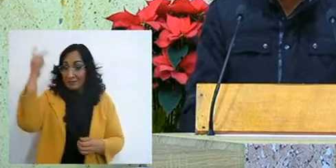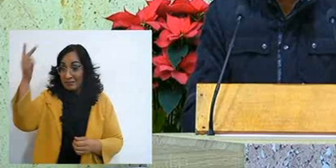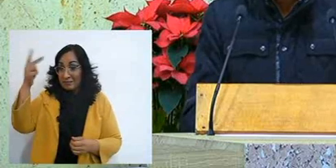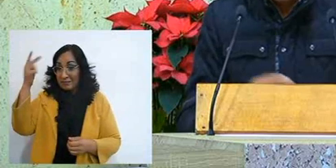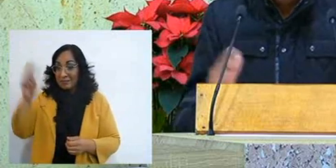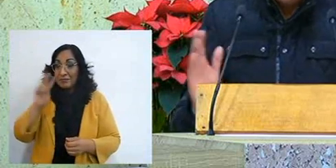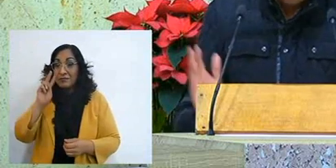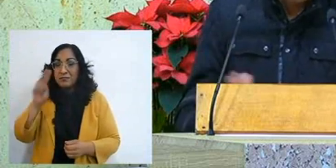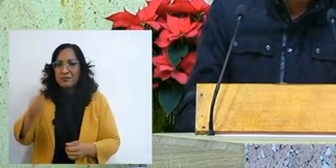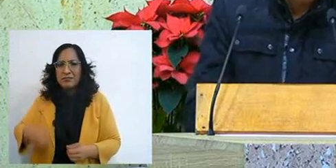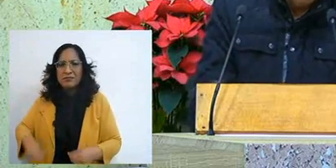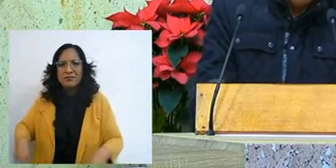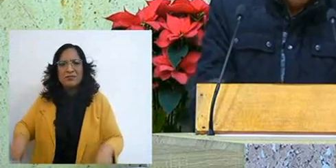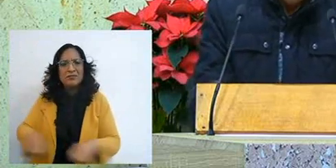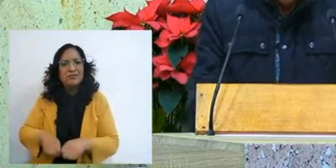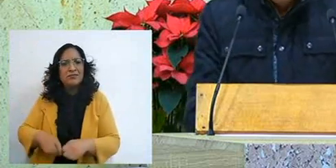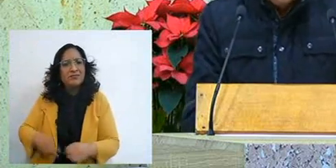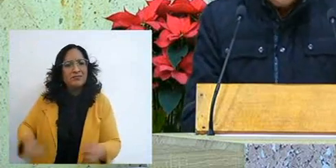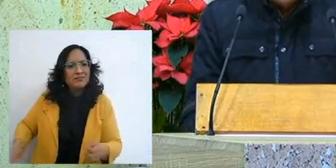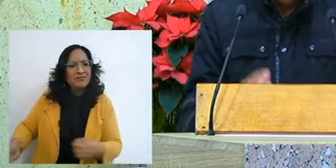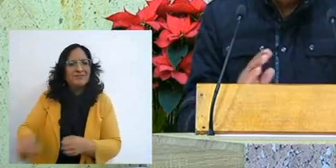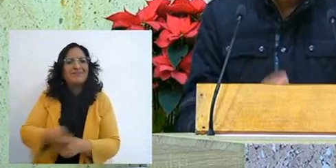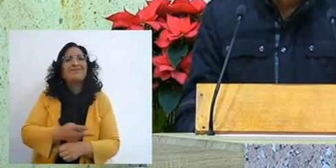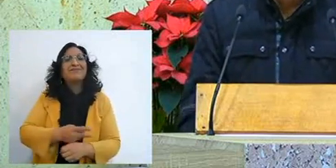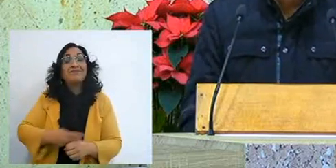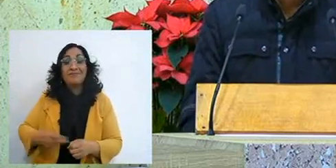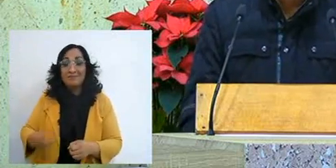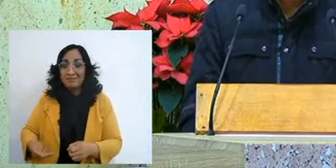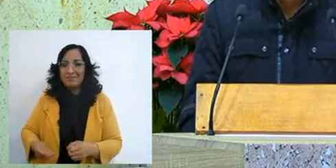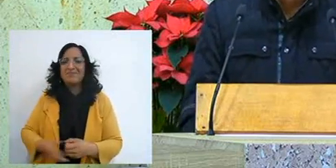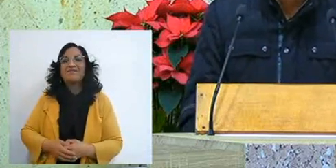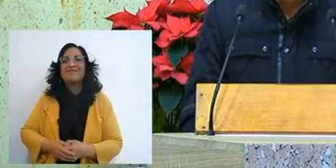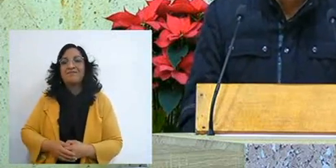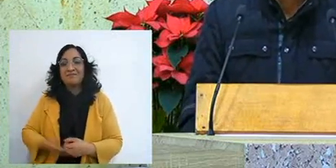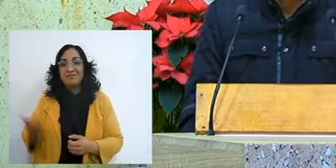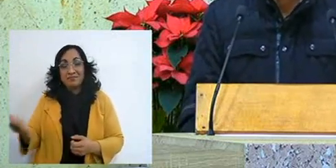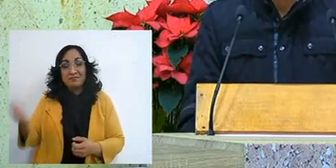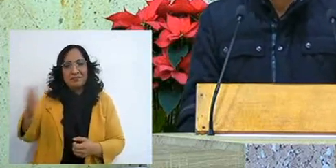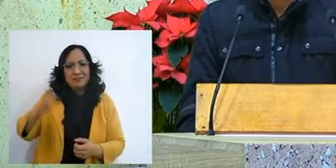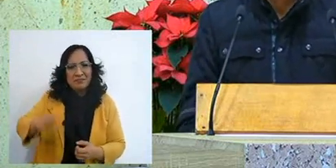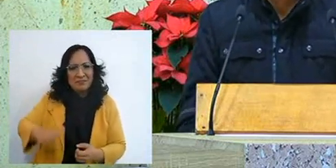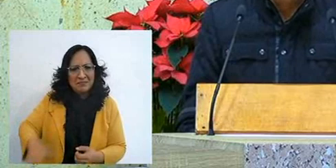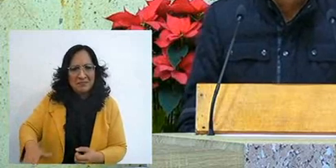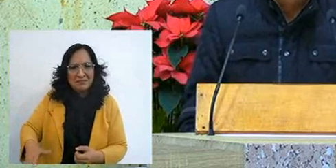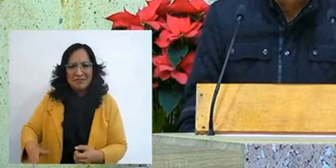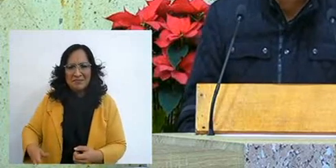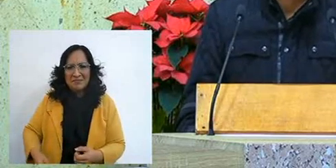how many situations happened with the ten plagues, but his people were never touched,